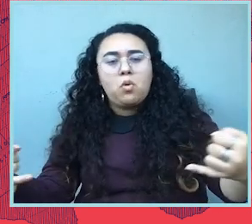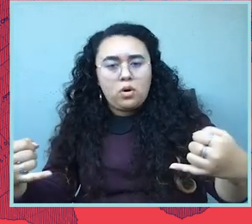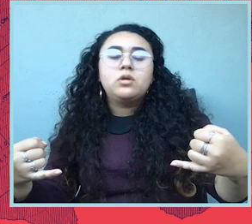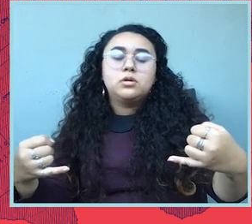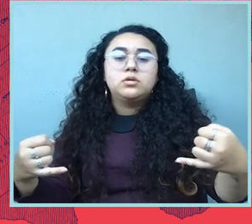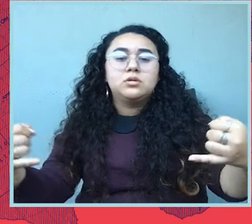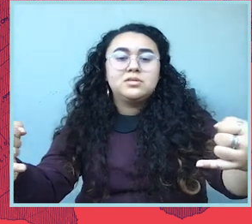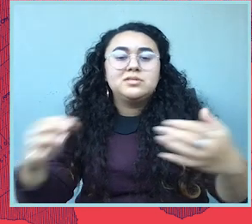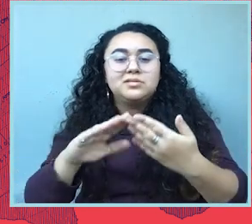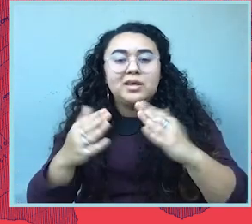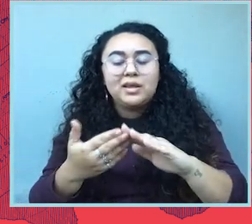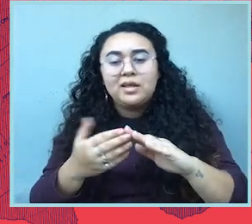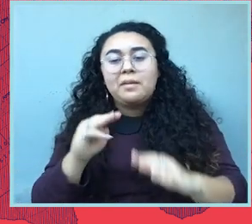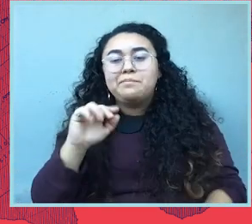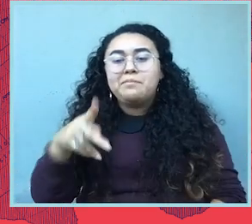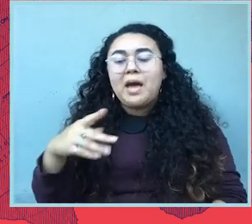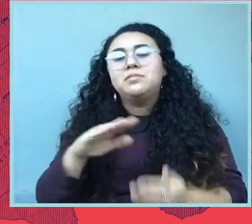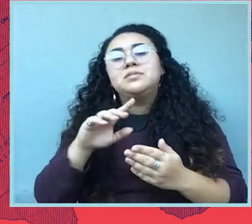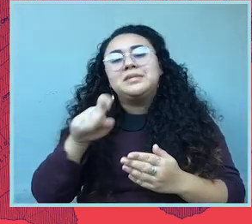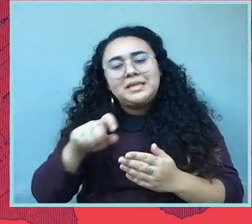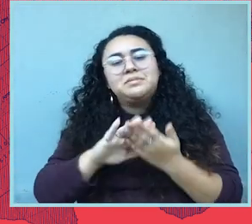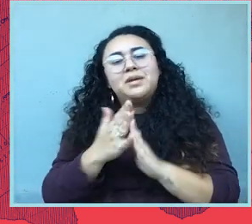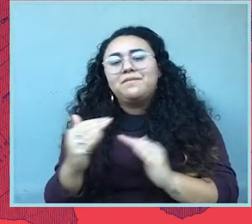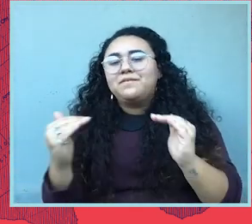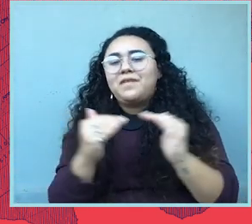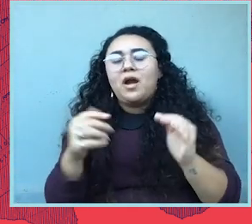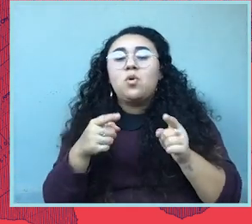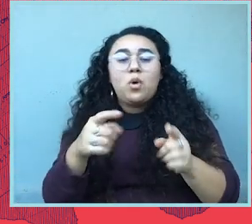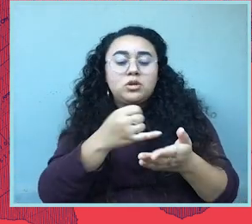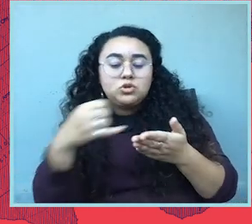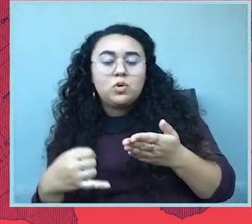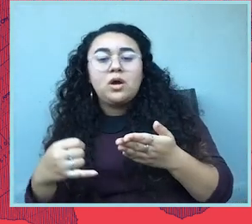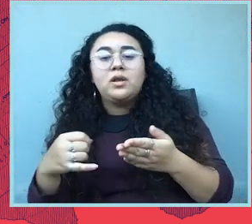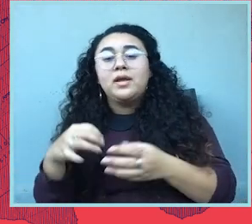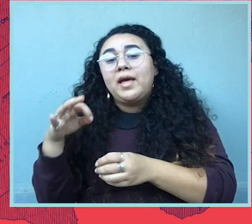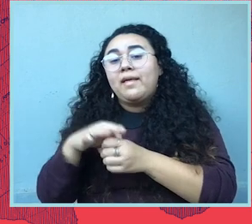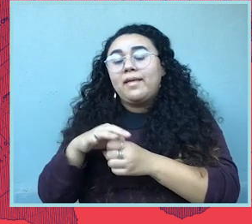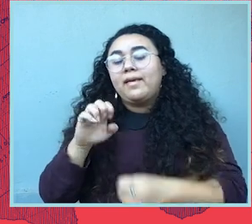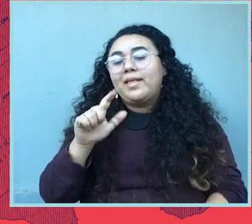fair, that that when they're drawn and that electoral representation really reflects the